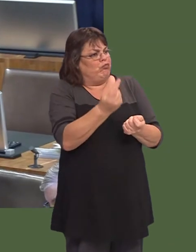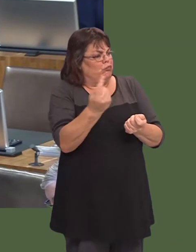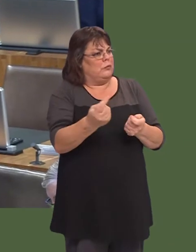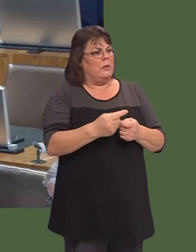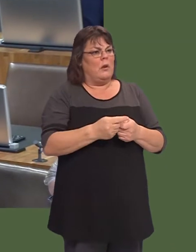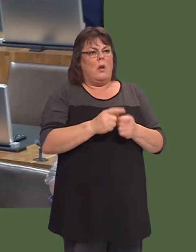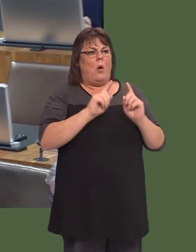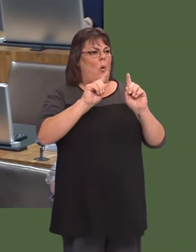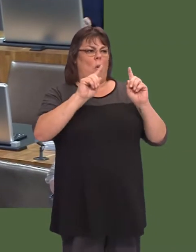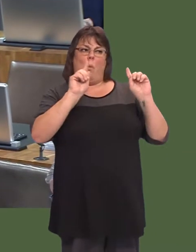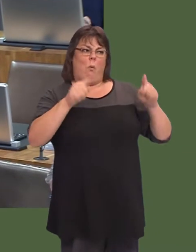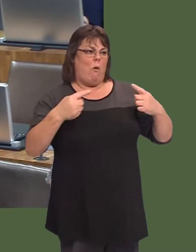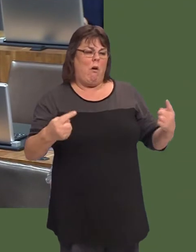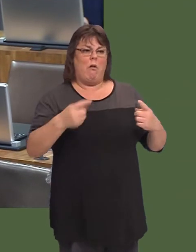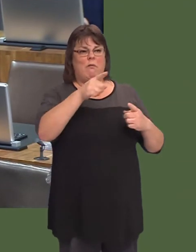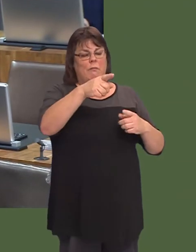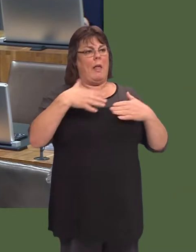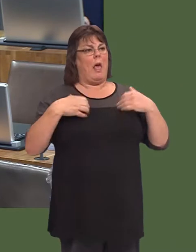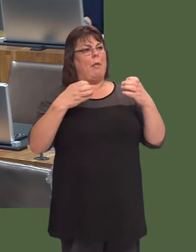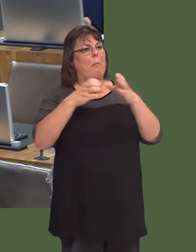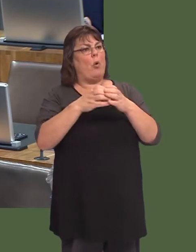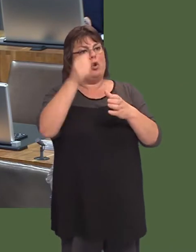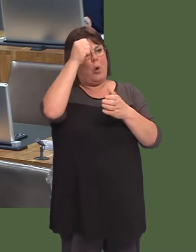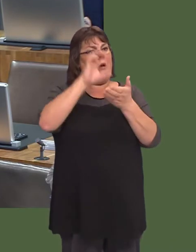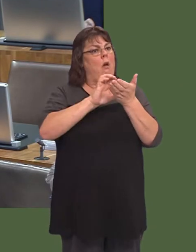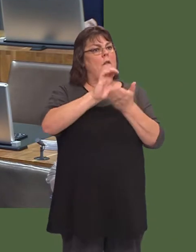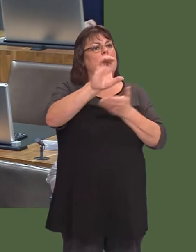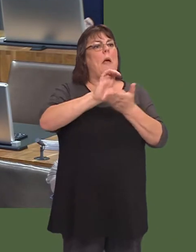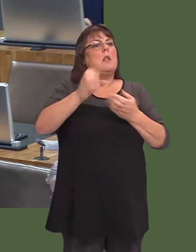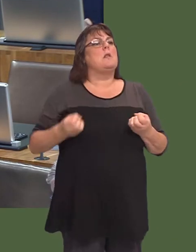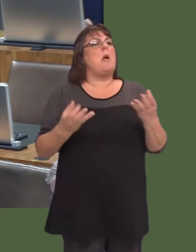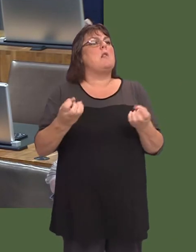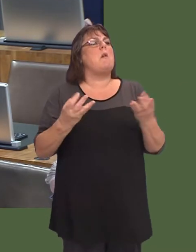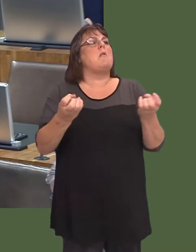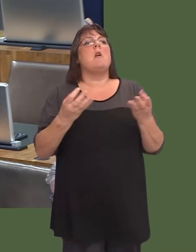Clearly, we could not be in a position where health boards knew that whatever they spent, they would be bailed out.